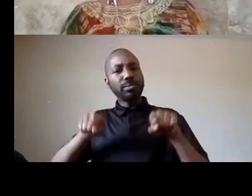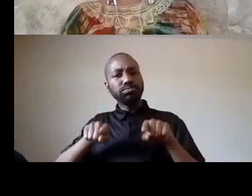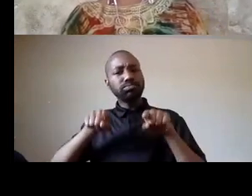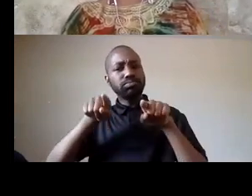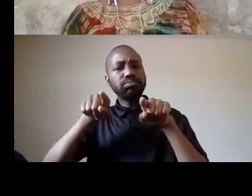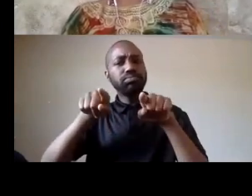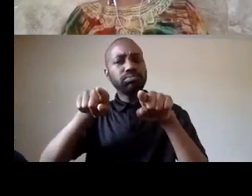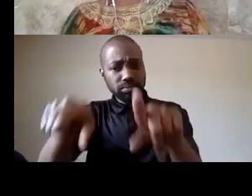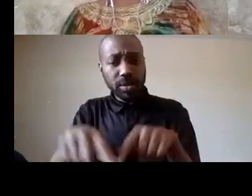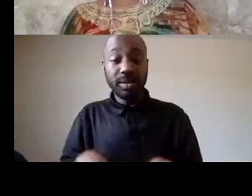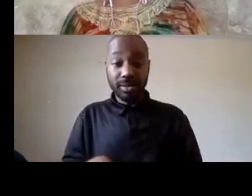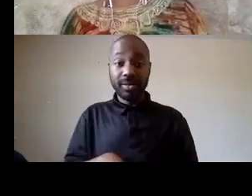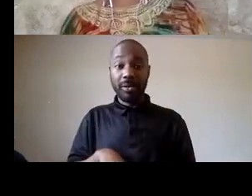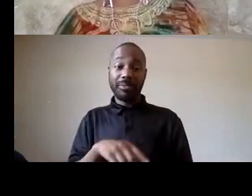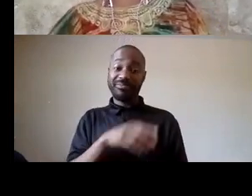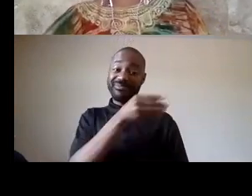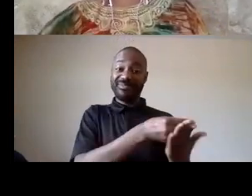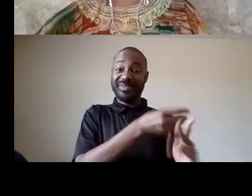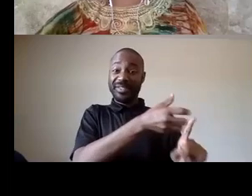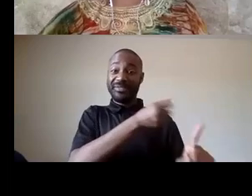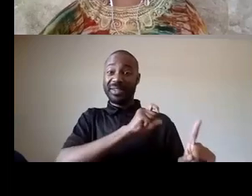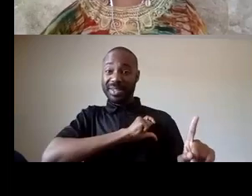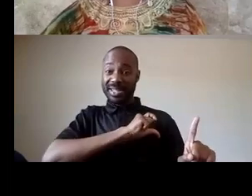police um there's what your mayor was forced to